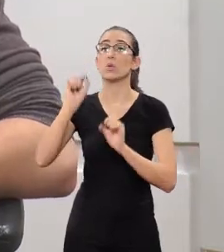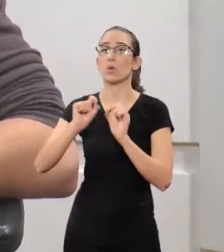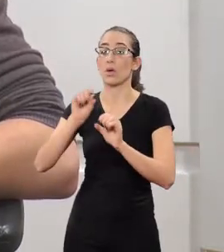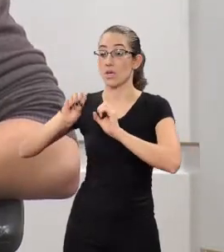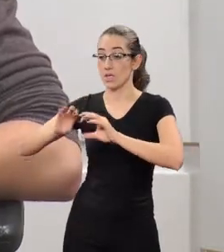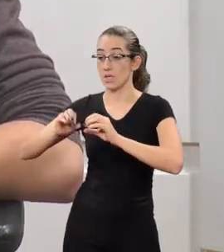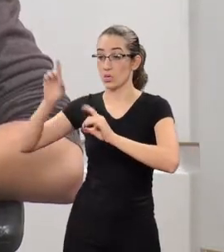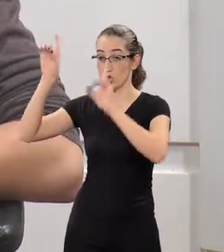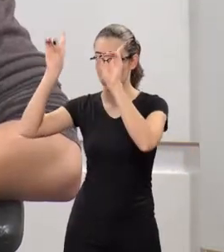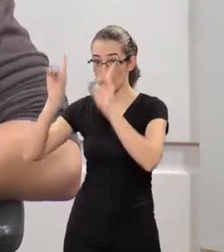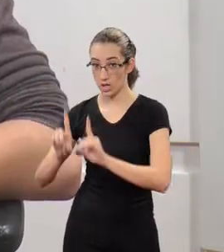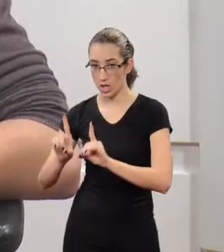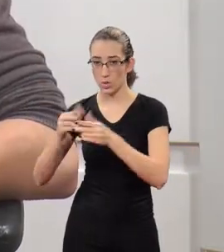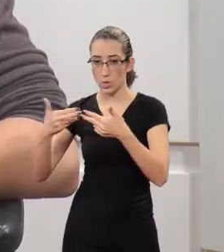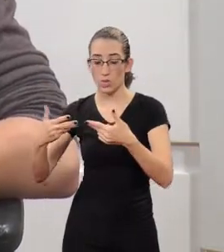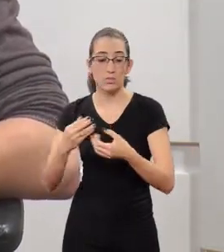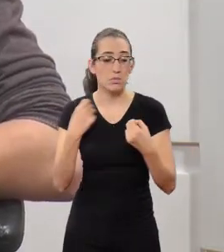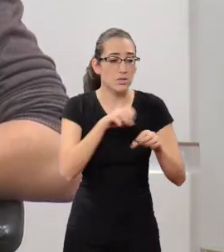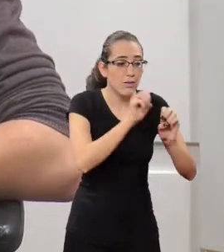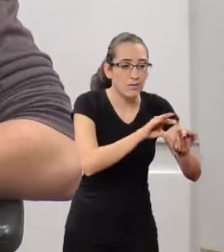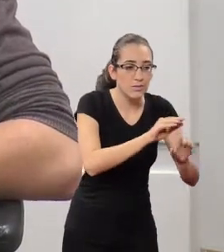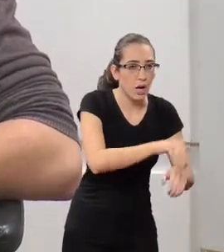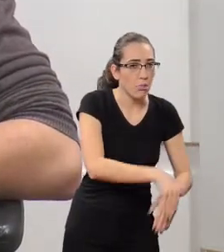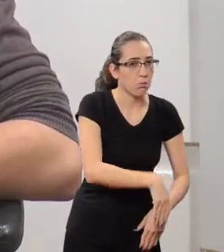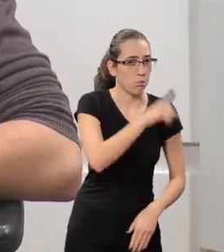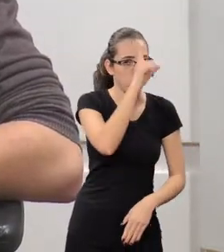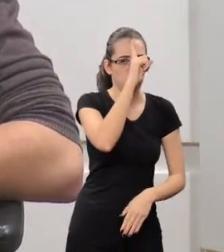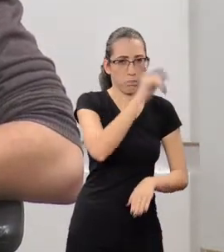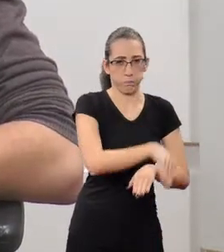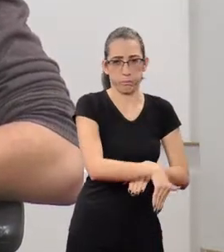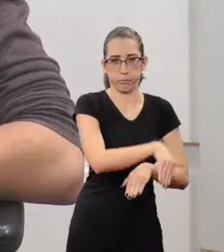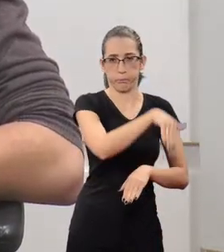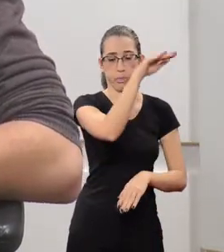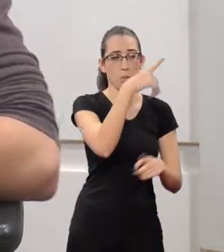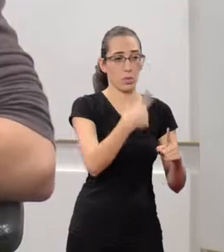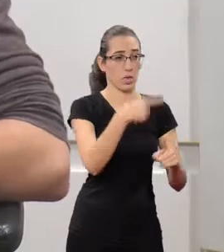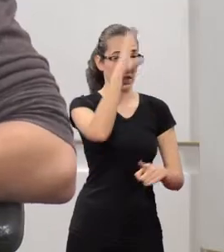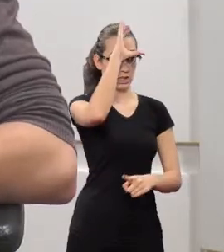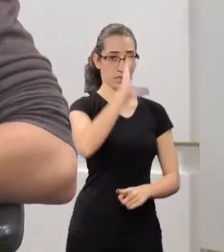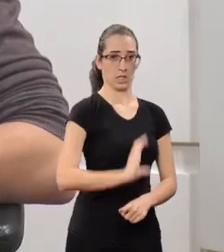should be taught since Elementary school. So citizens